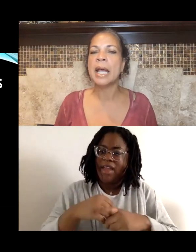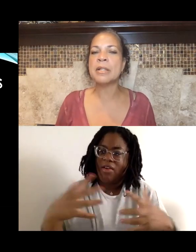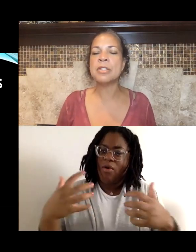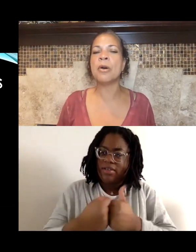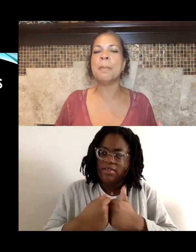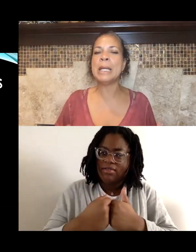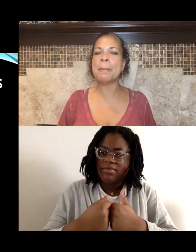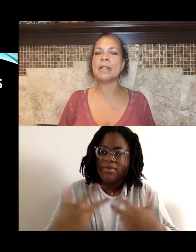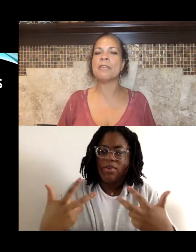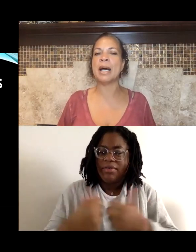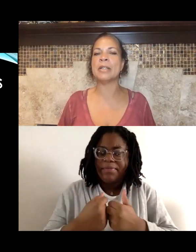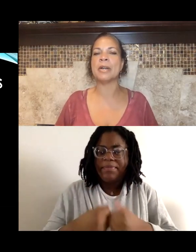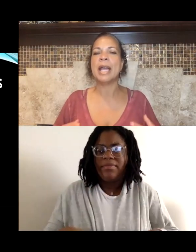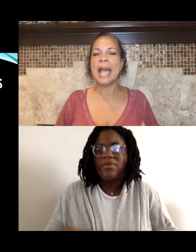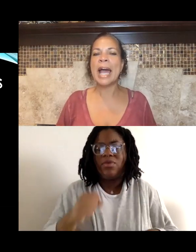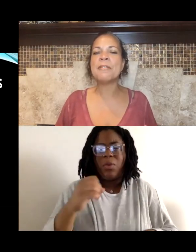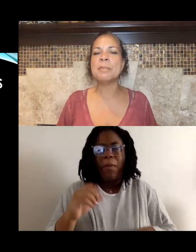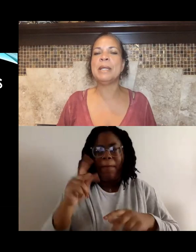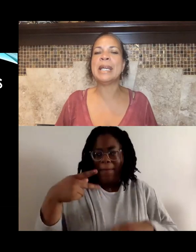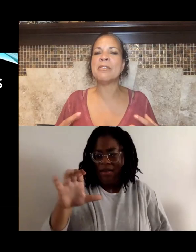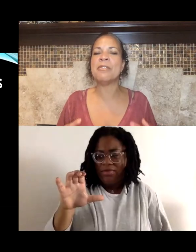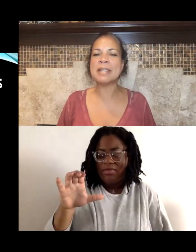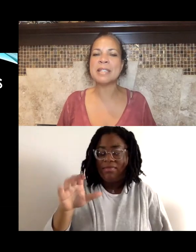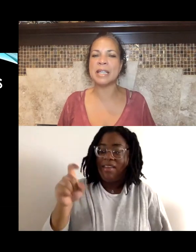And so people of color have to be invested,